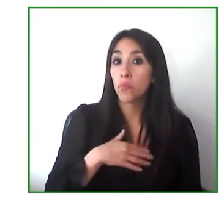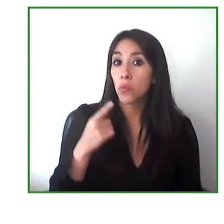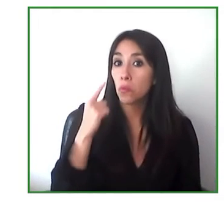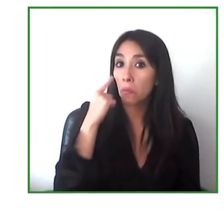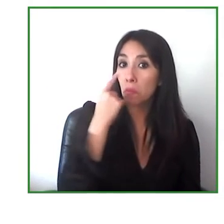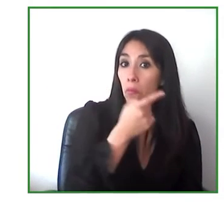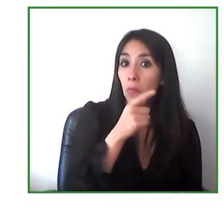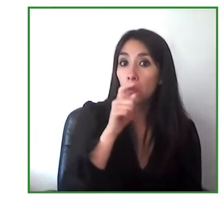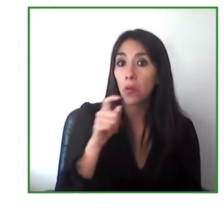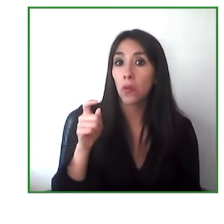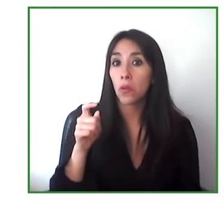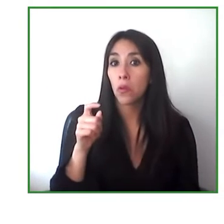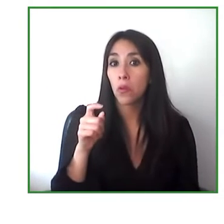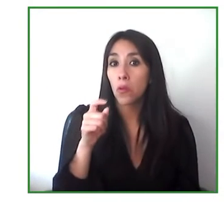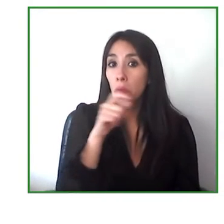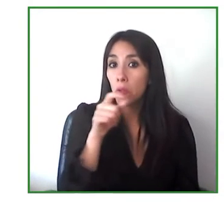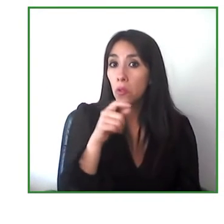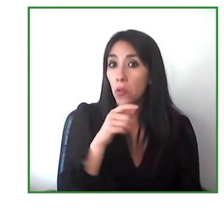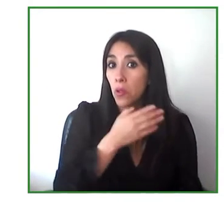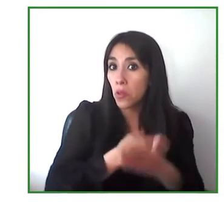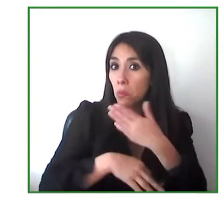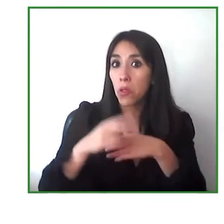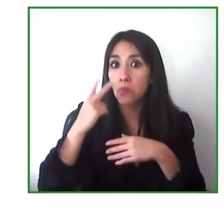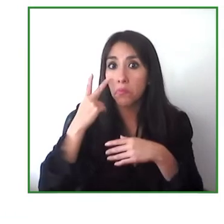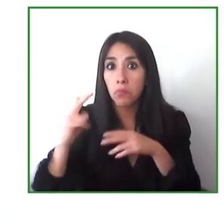and to see the satisfaction see the impact that it has it